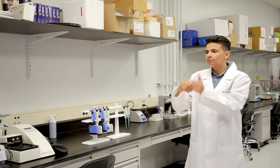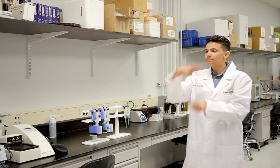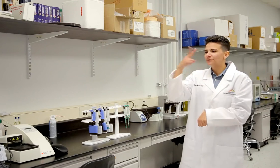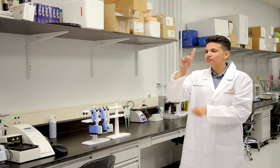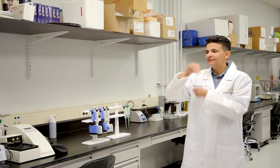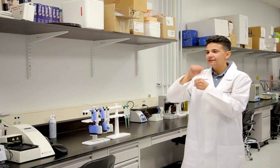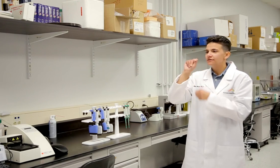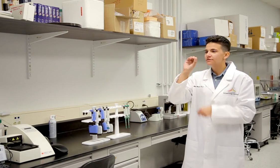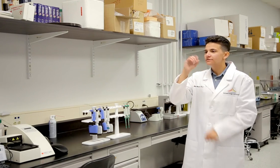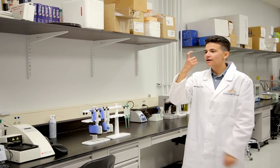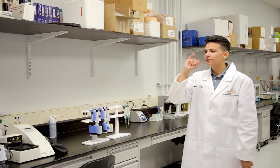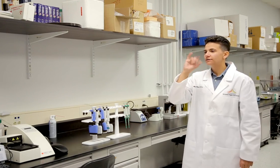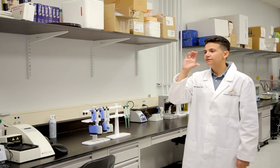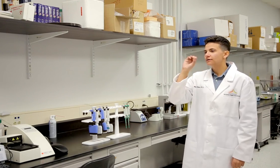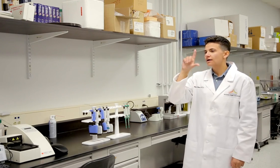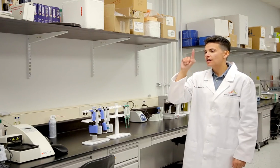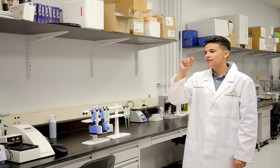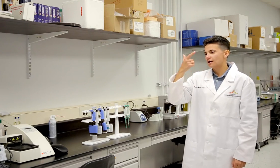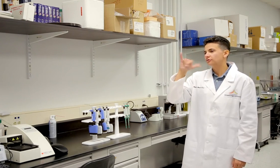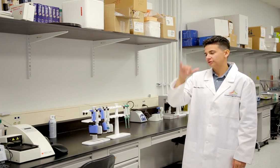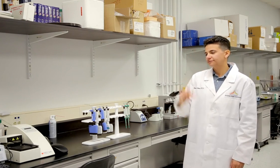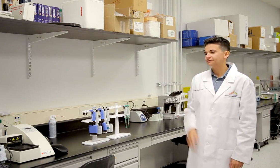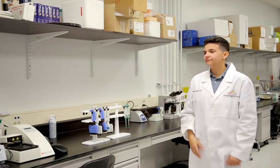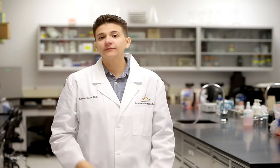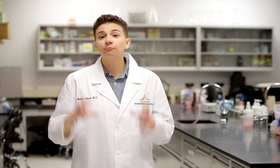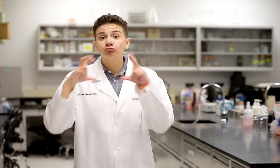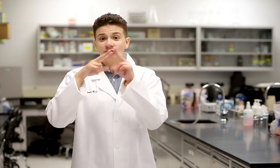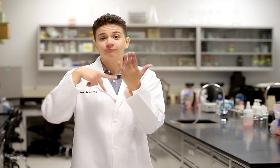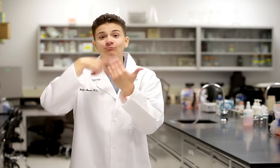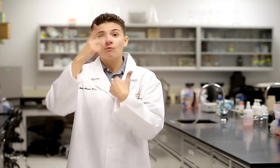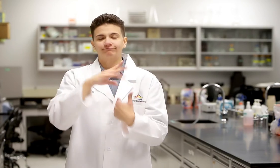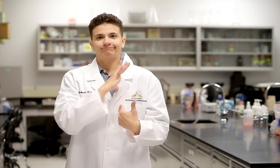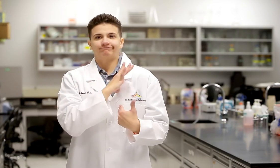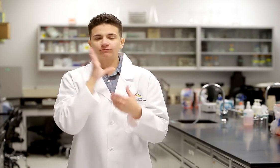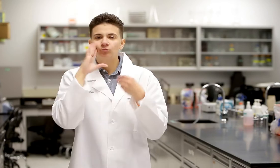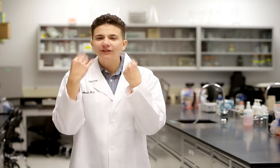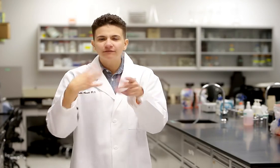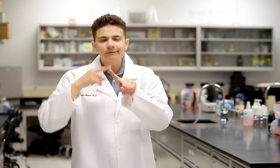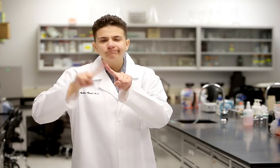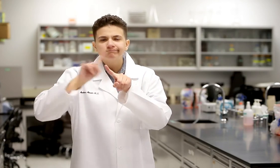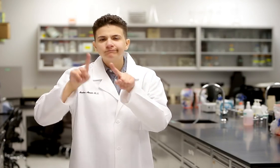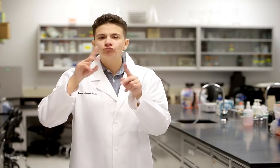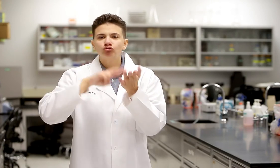I hope to pursue a PhD in Toxicology. The Bridges Program is awesome in that it provides